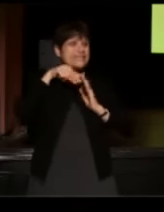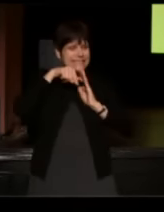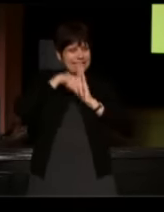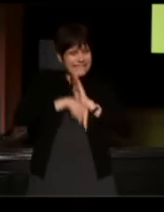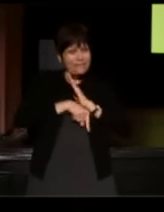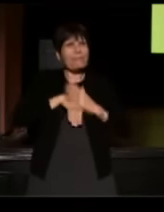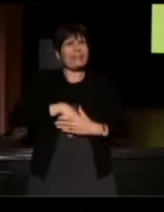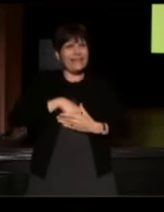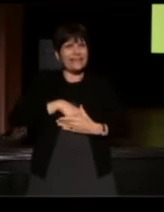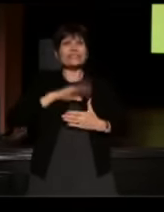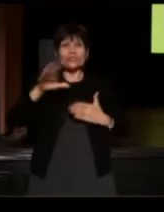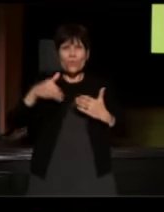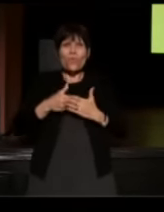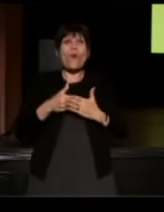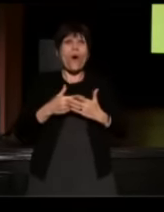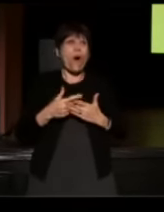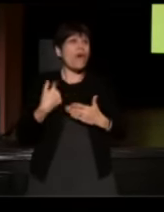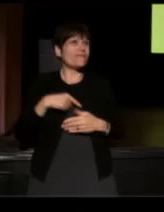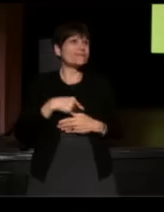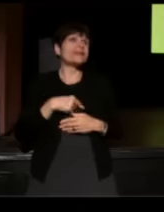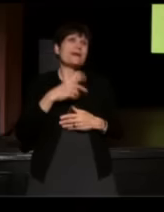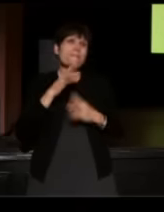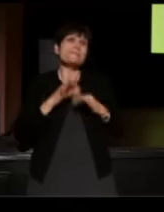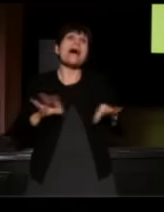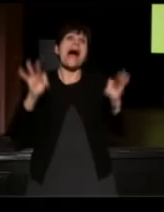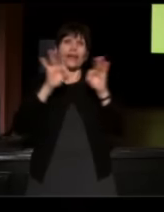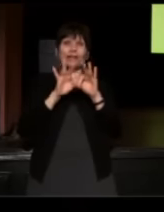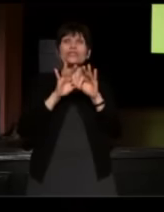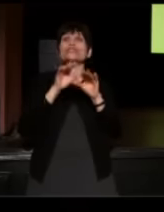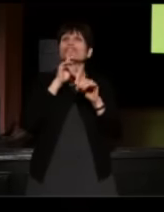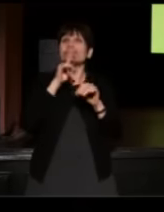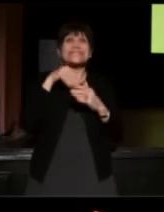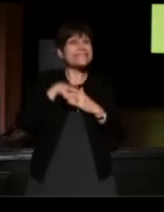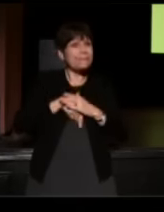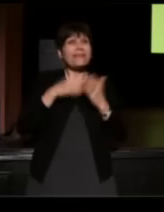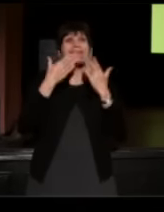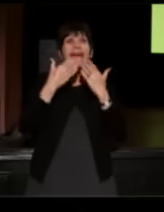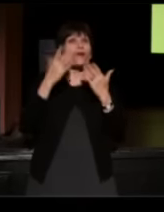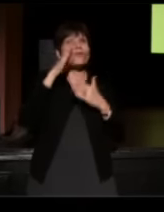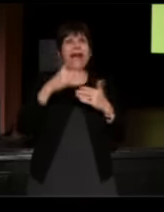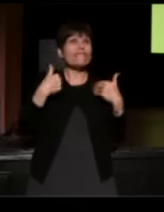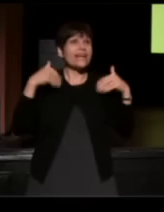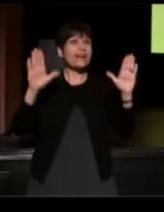It matters very, very deeply. Keep on, never give up, thank you. Take care!